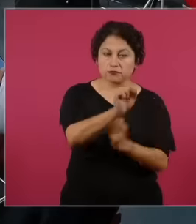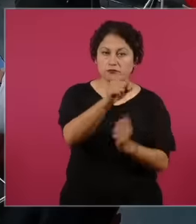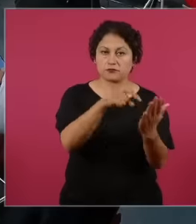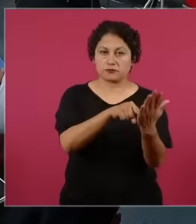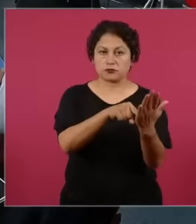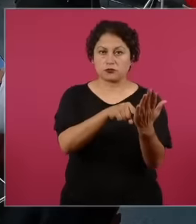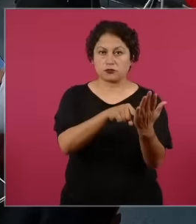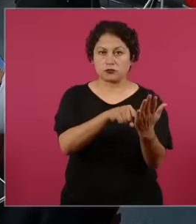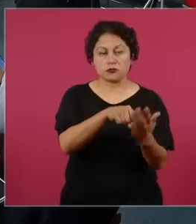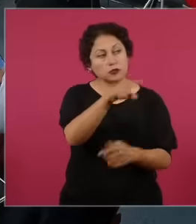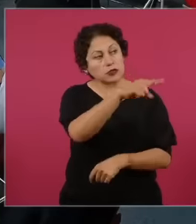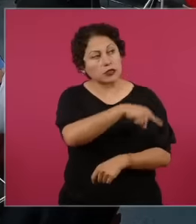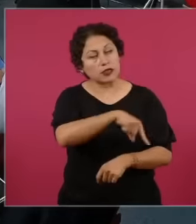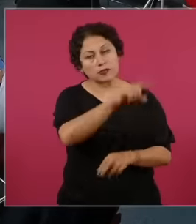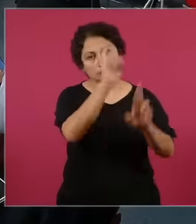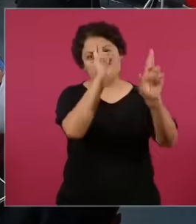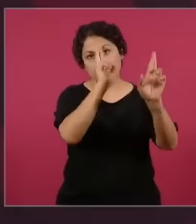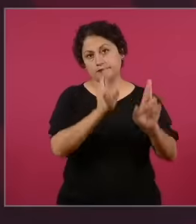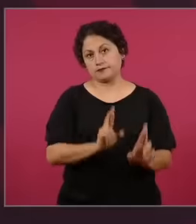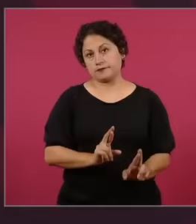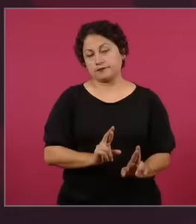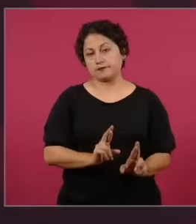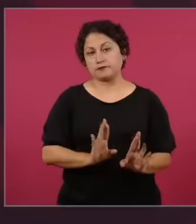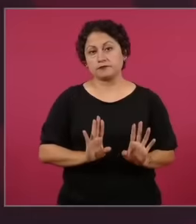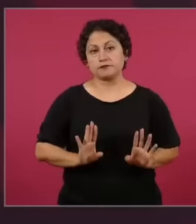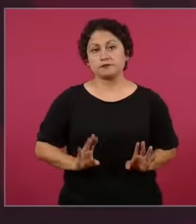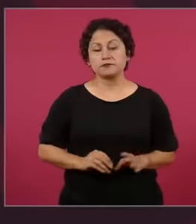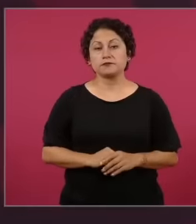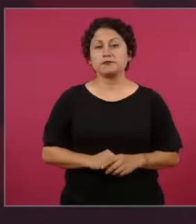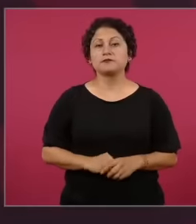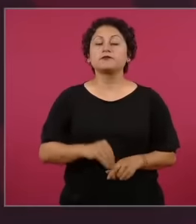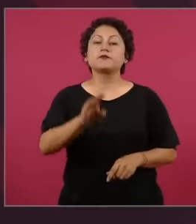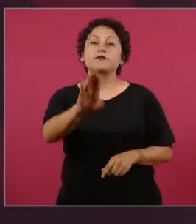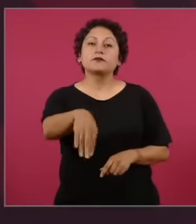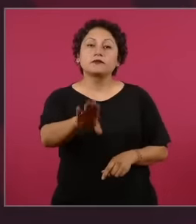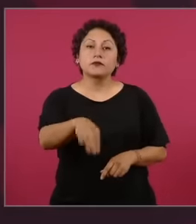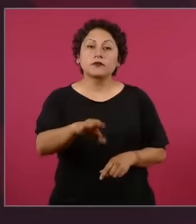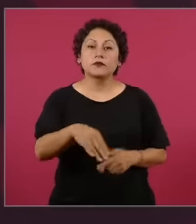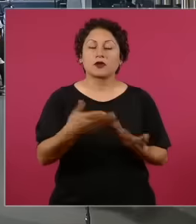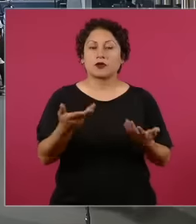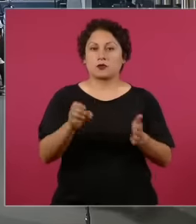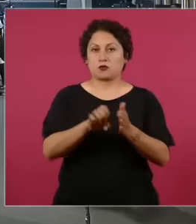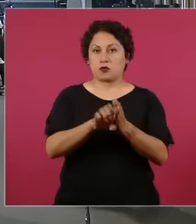they have We have to be respectful, President, and in the case of the Department of State, because this is not